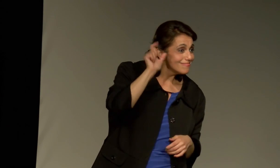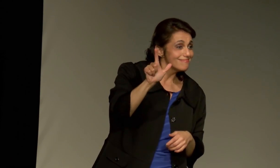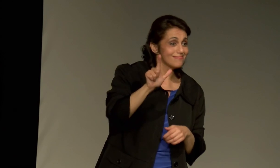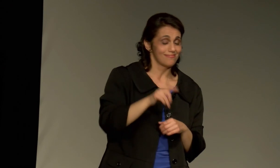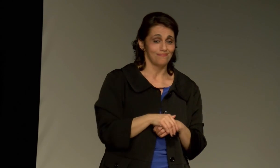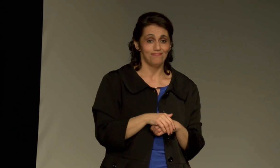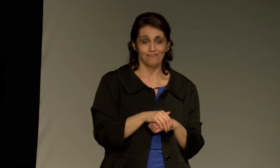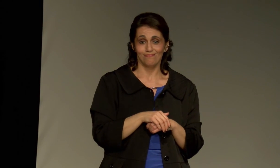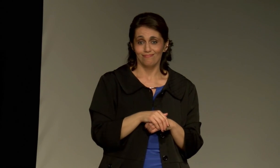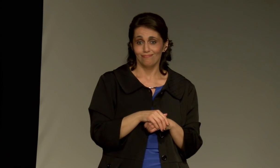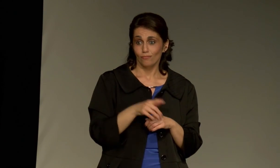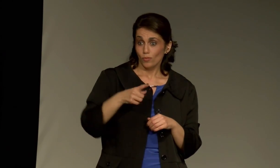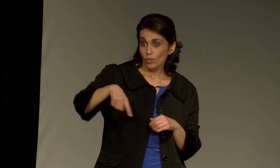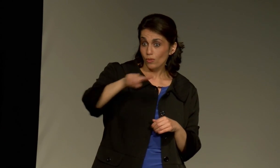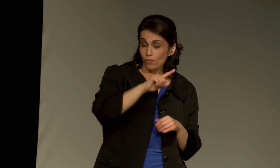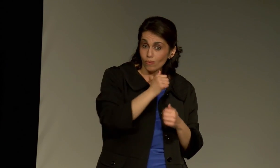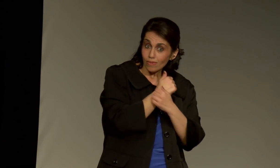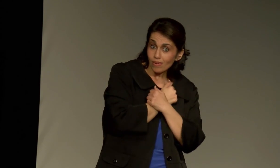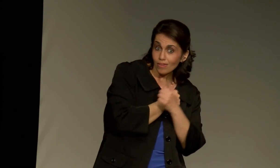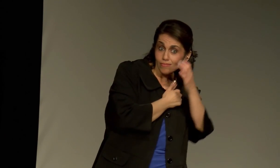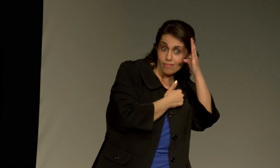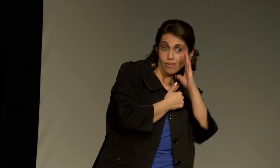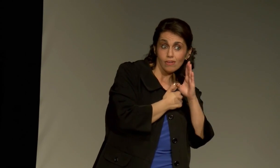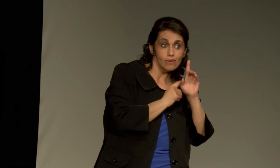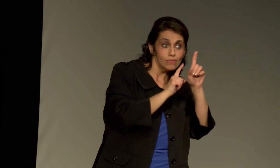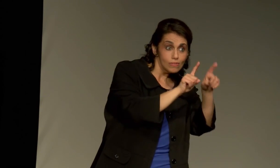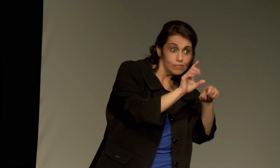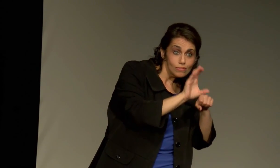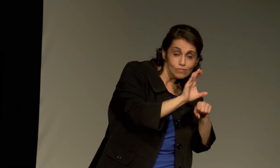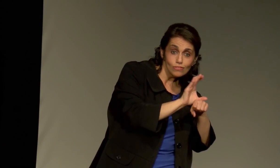The songs, worship is done in American Sign Language.